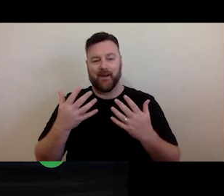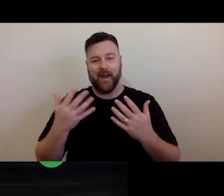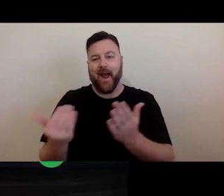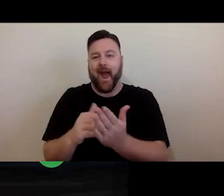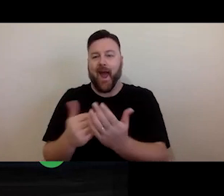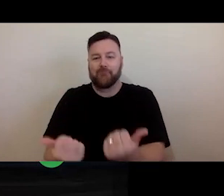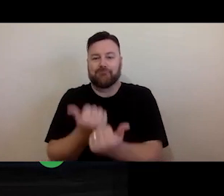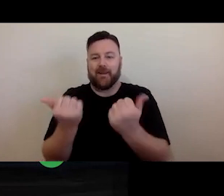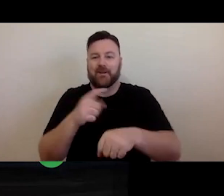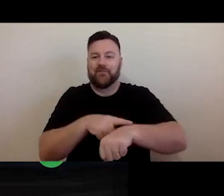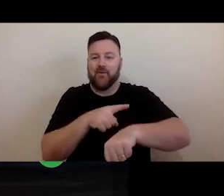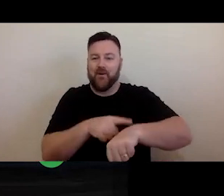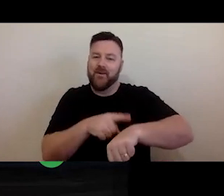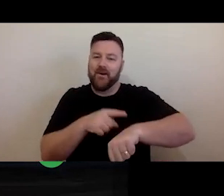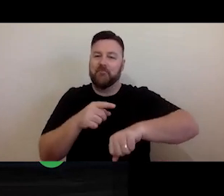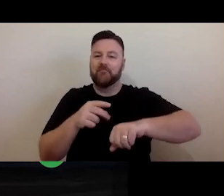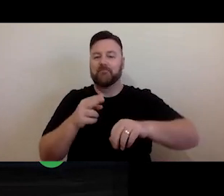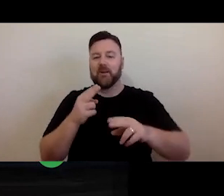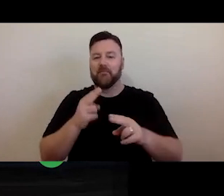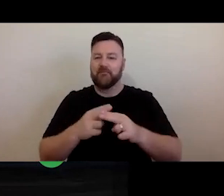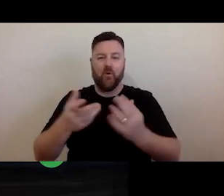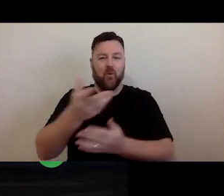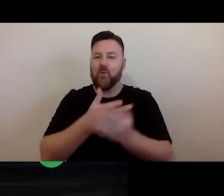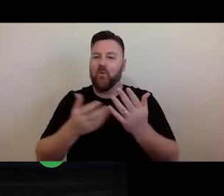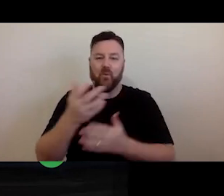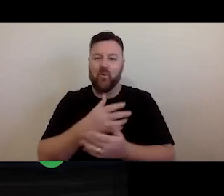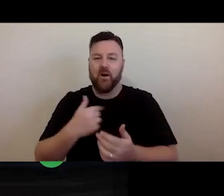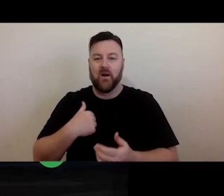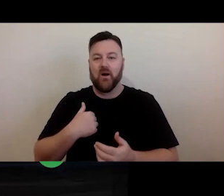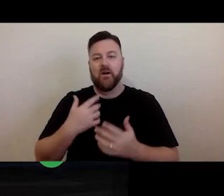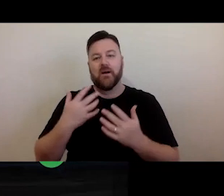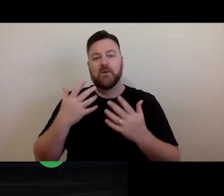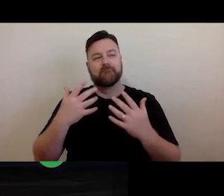this kind of information - you know, and education, tends to work better